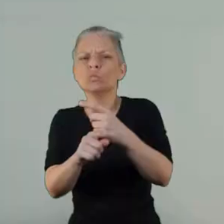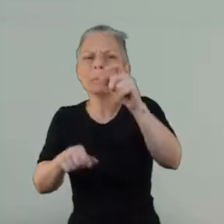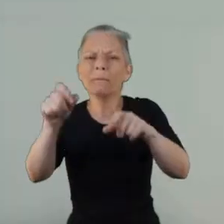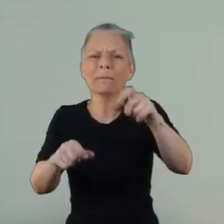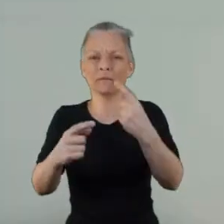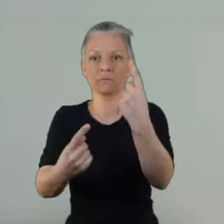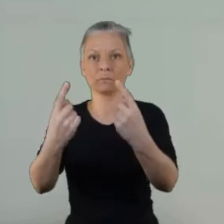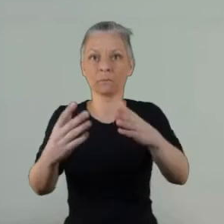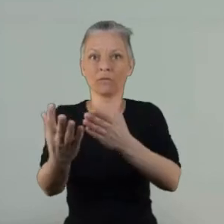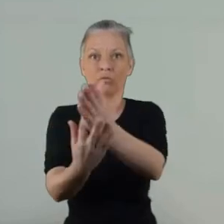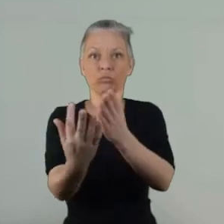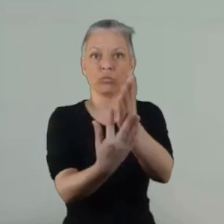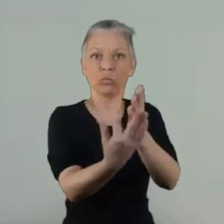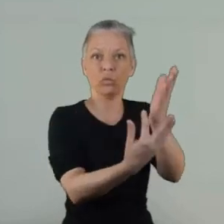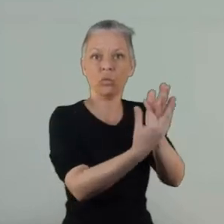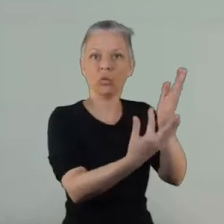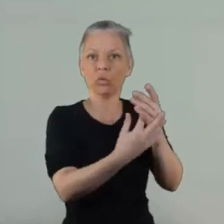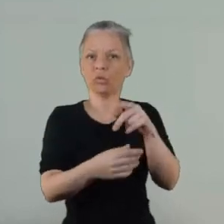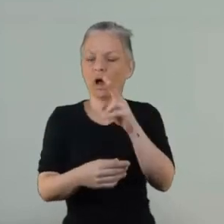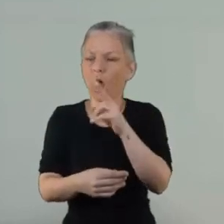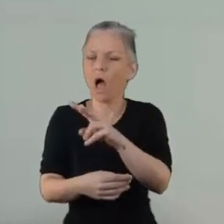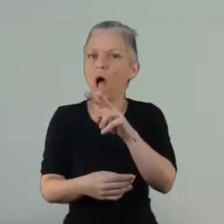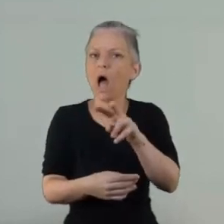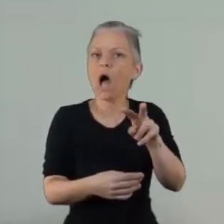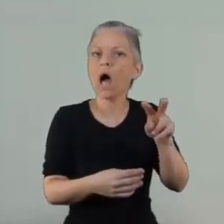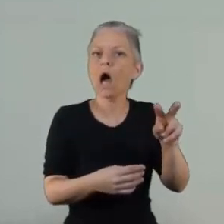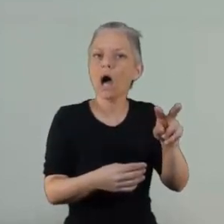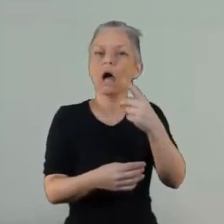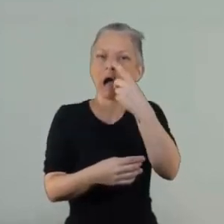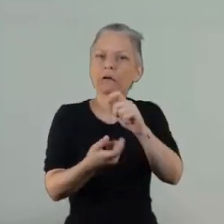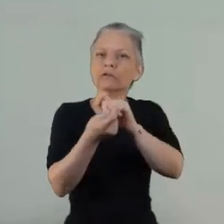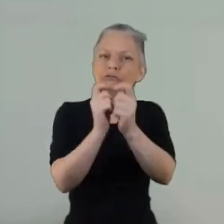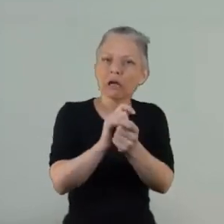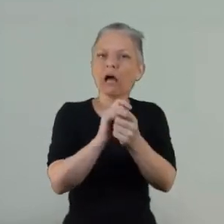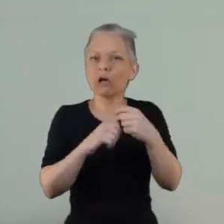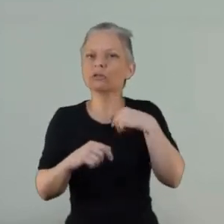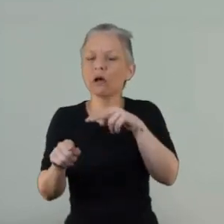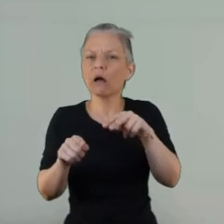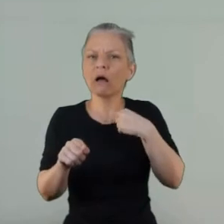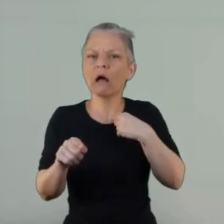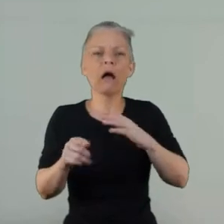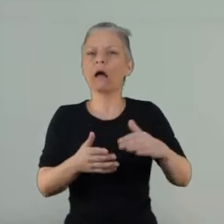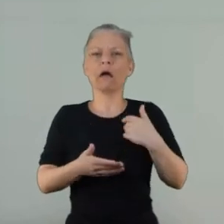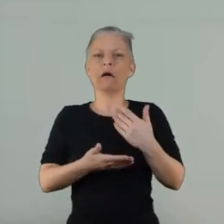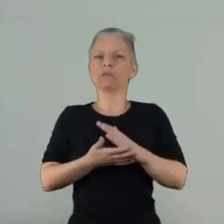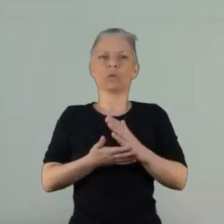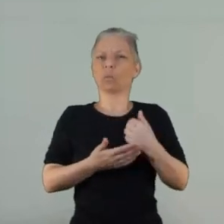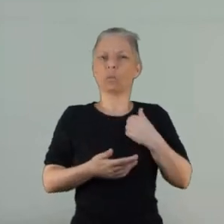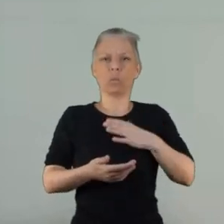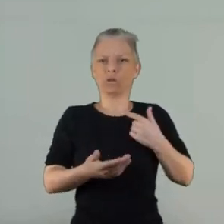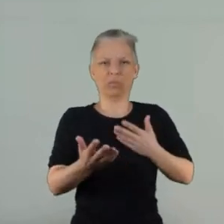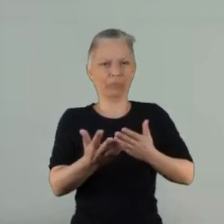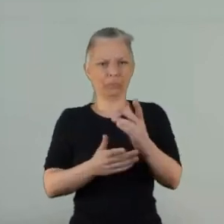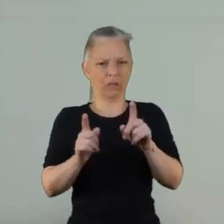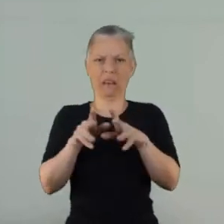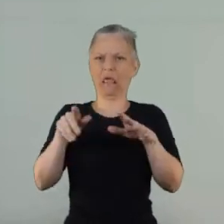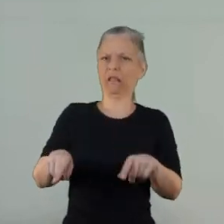I think it's important because my experience growing up as like a teenager having mental